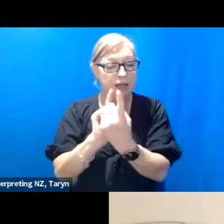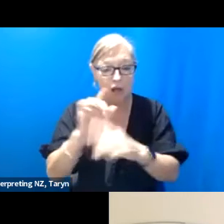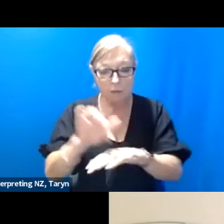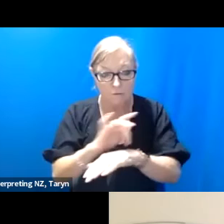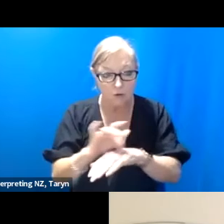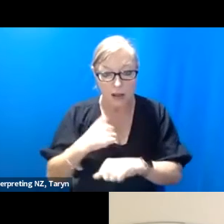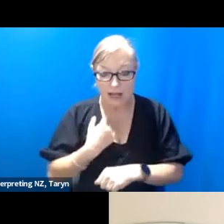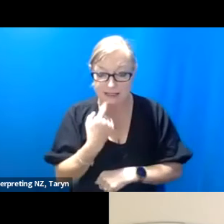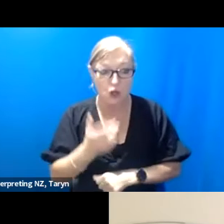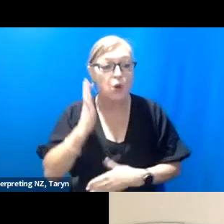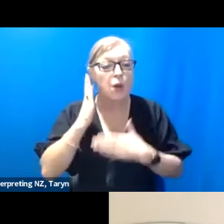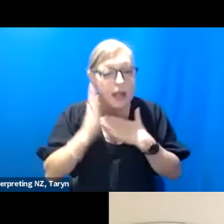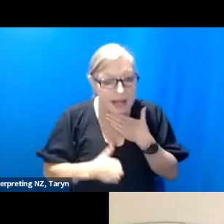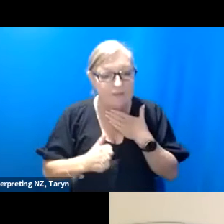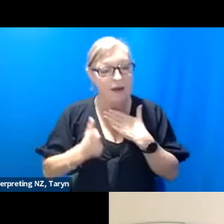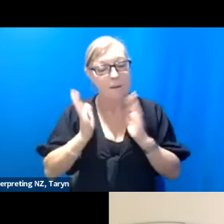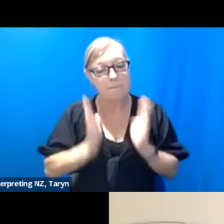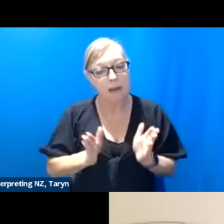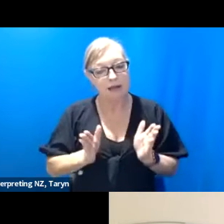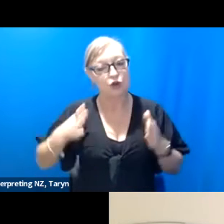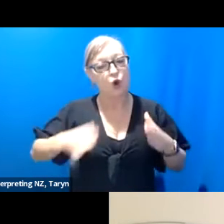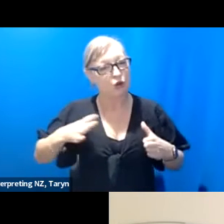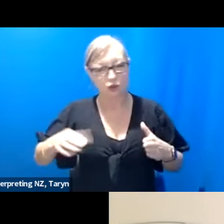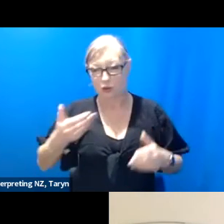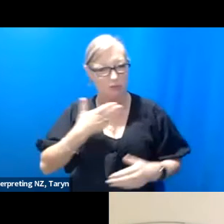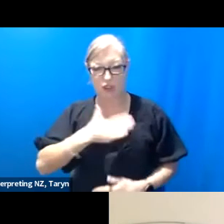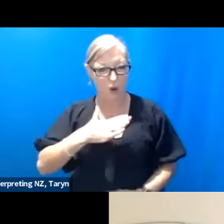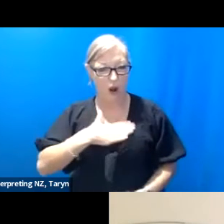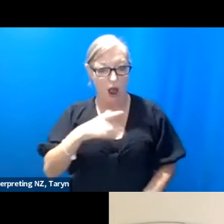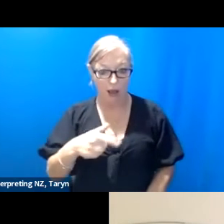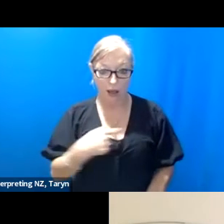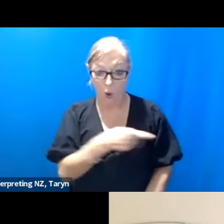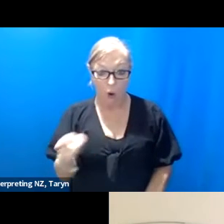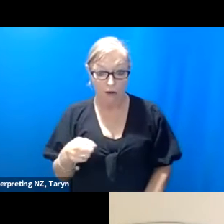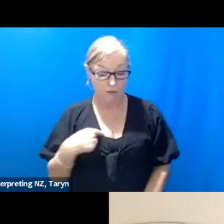a costume that you don't want to wear, and they were so shocked by this because they had all come